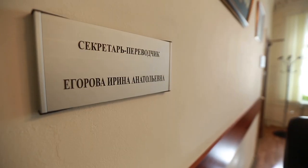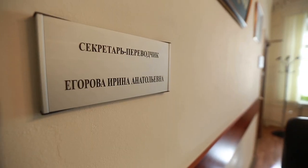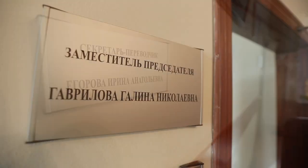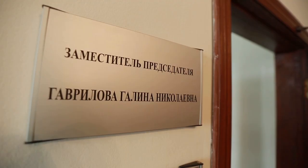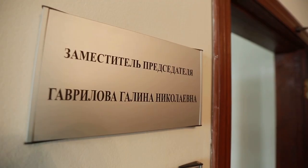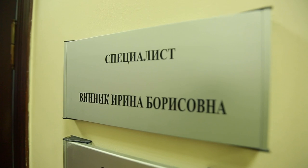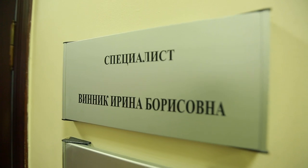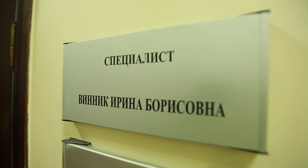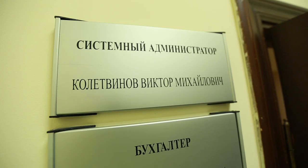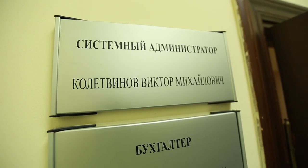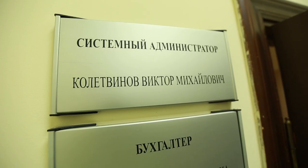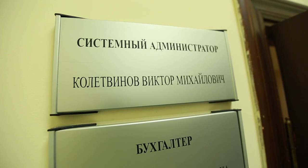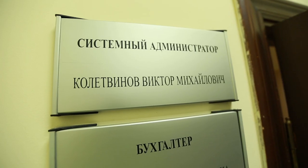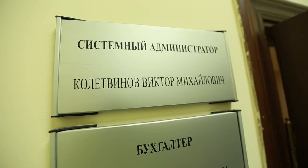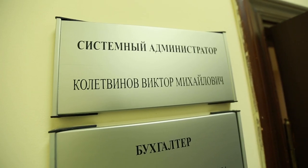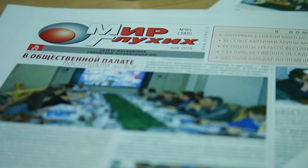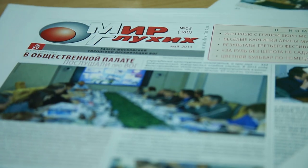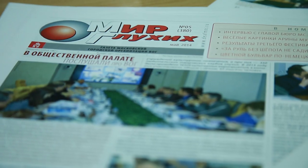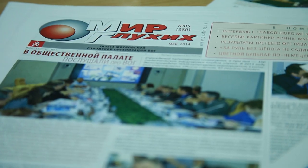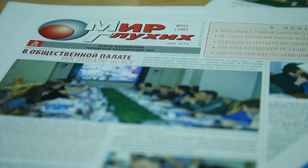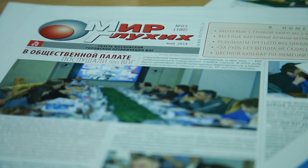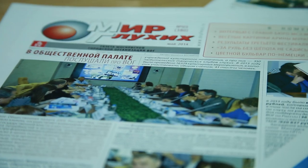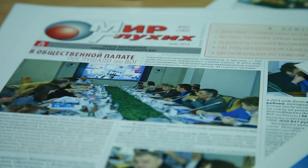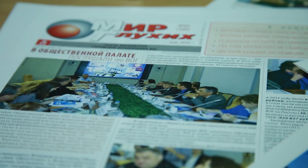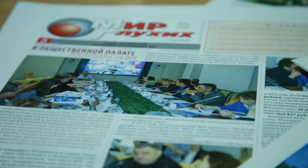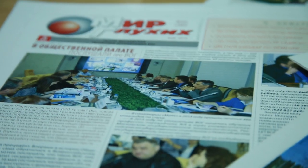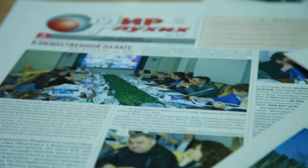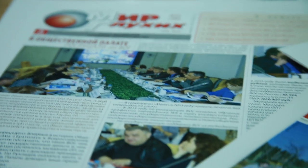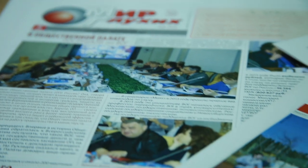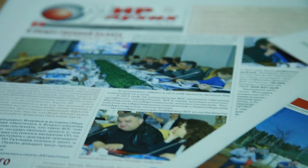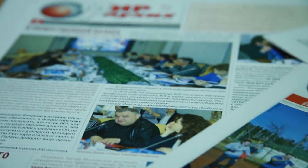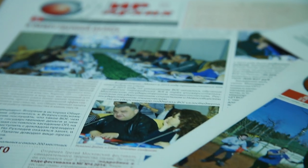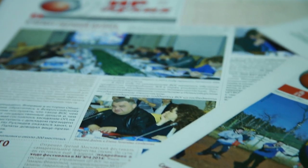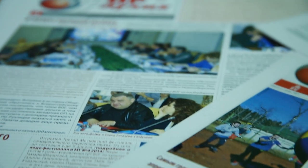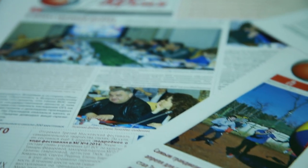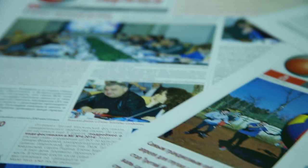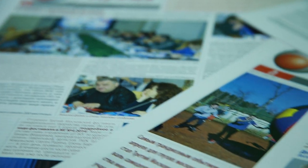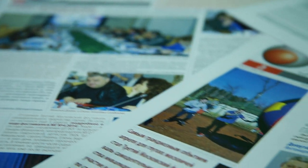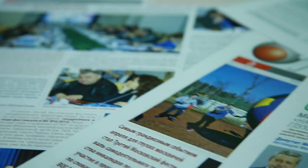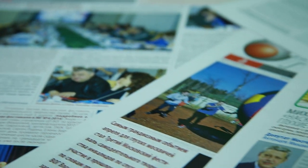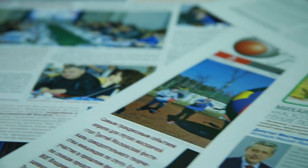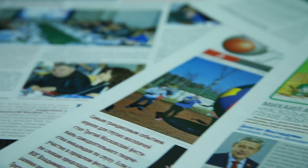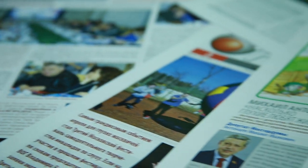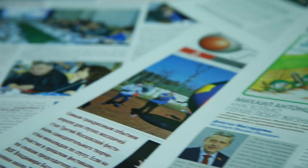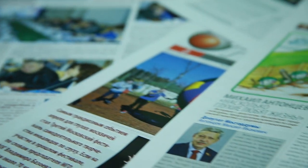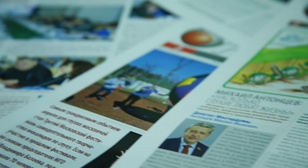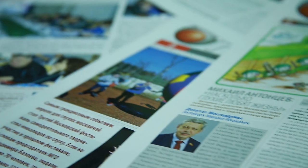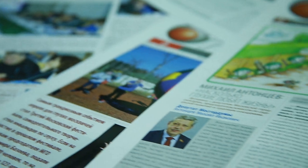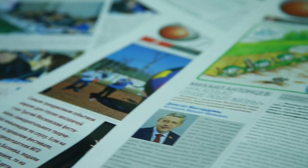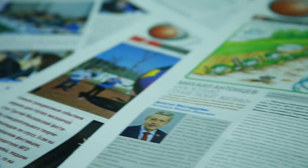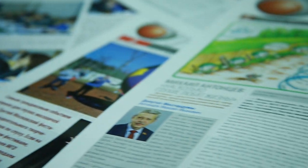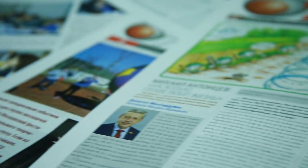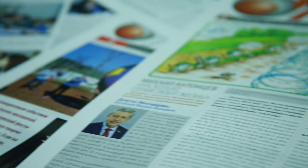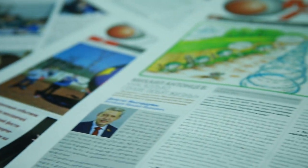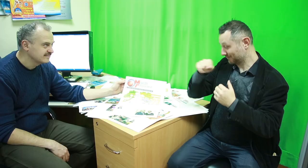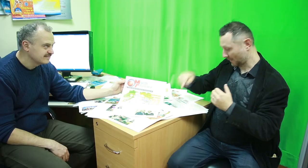(Secretary-Interpreter, Irina Anatolyevna Egorova) (Assistant Chairperson, Galina Nikolaevna Gavrilova) (Specialist, Irina Borisovna Vinnik) (System Administrator, Viktor Mikhailovich Koletvinov) (“Mir Gluxix” [World of the Deaf]) (Anton Zelenin)